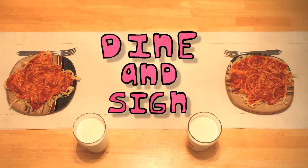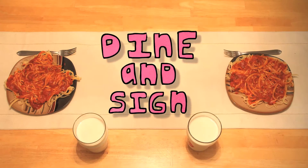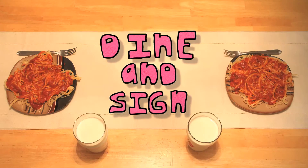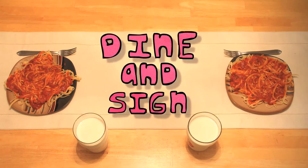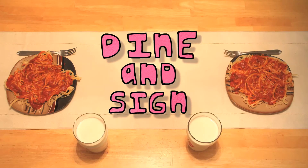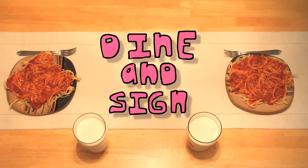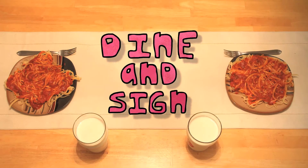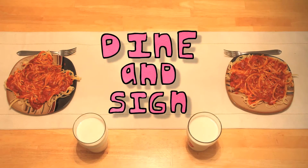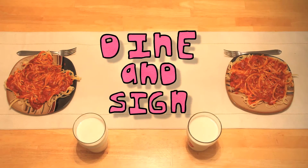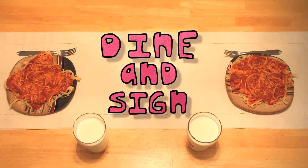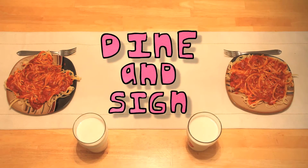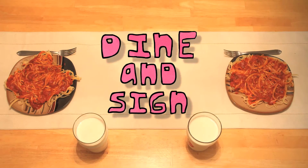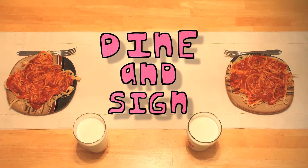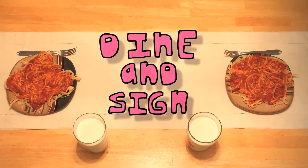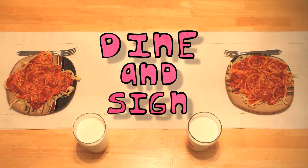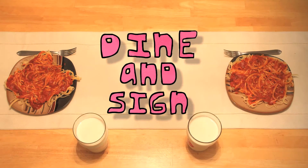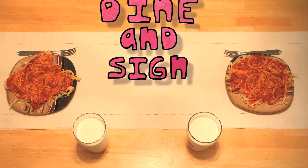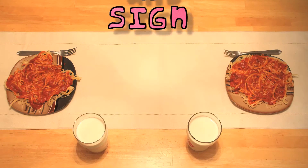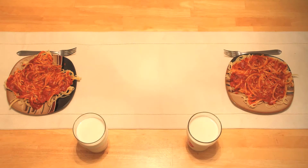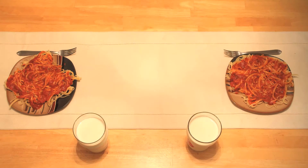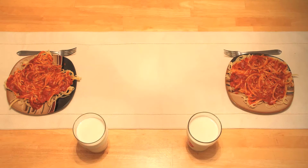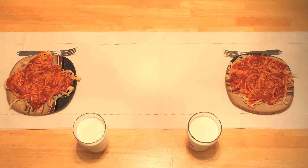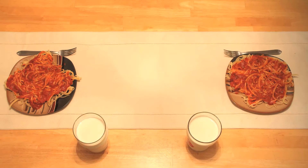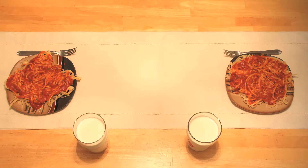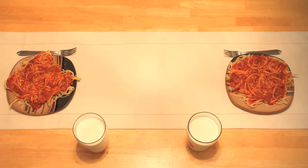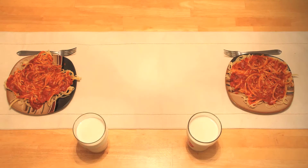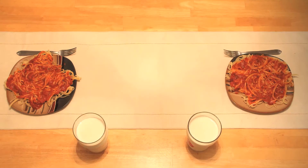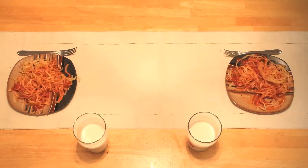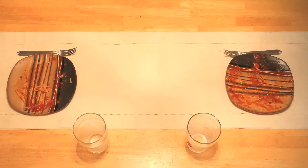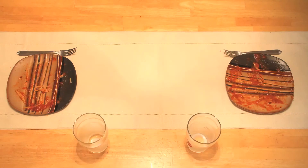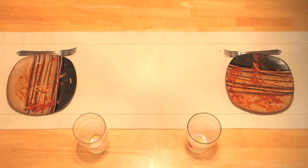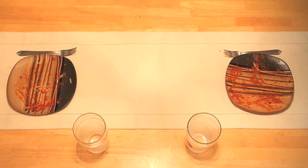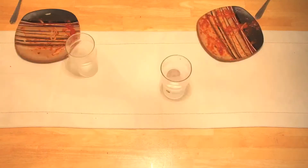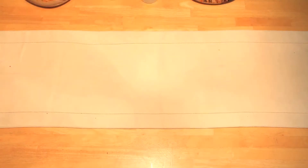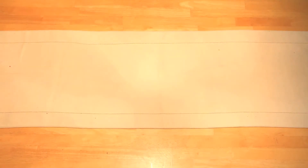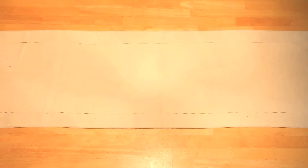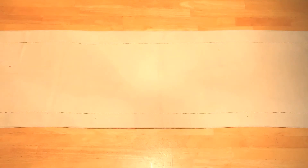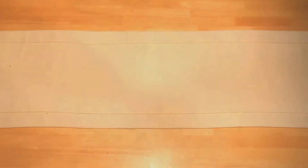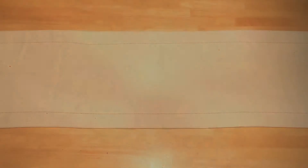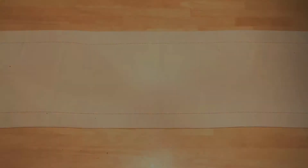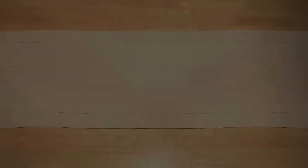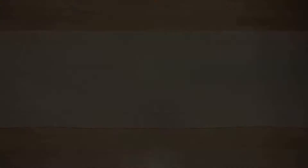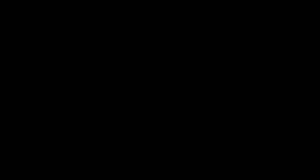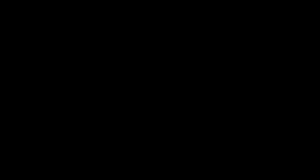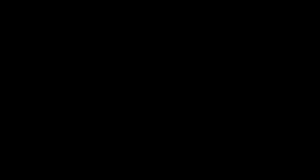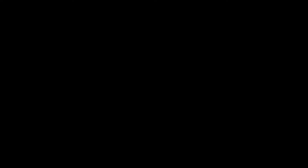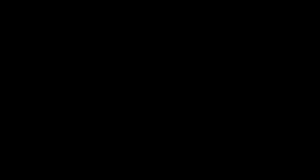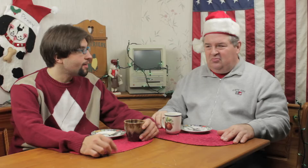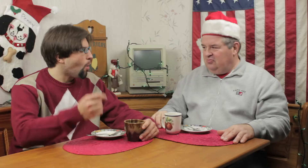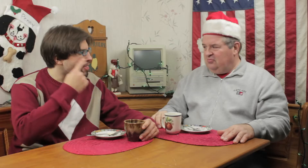This is Dine and Sign.